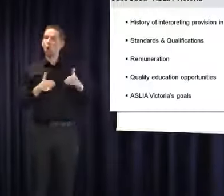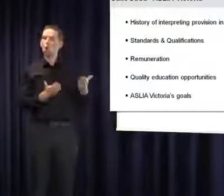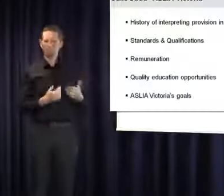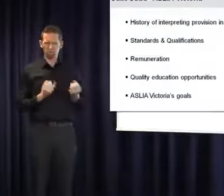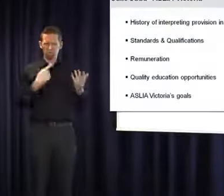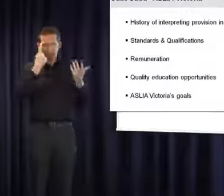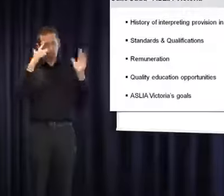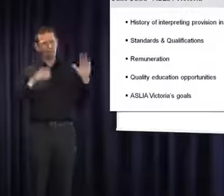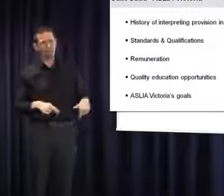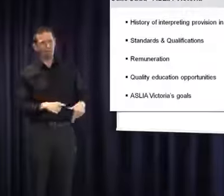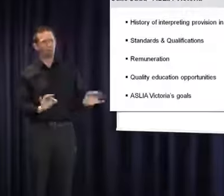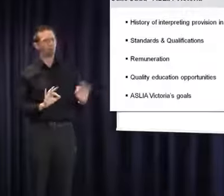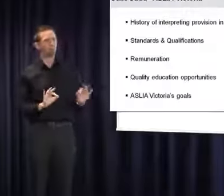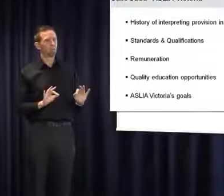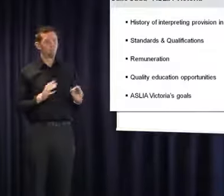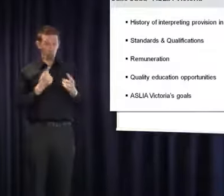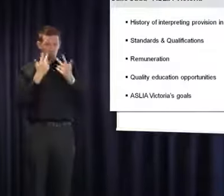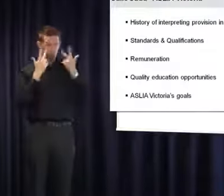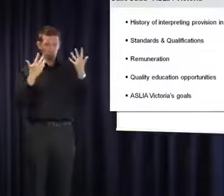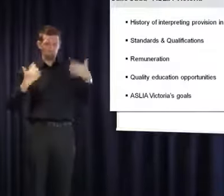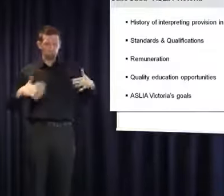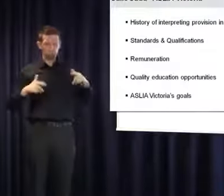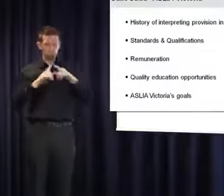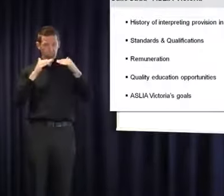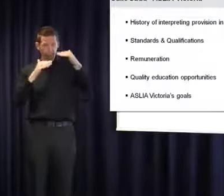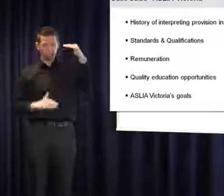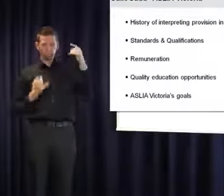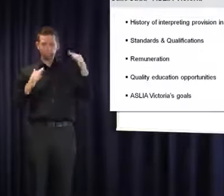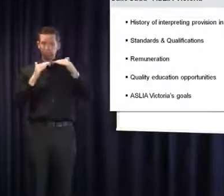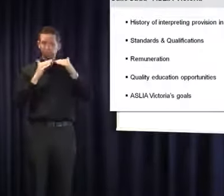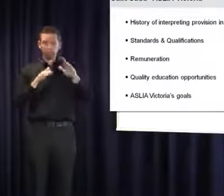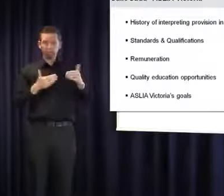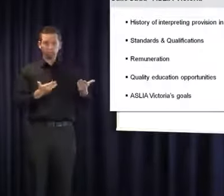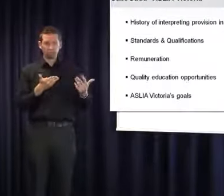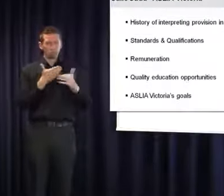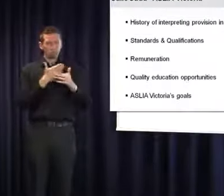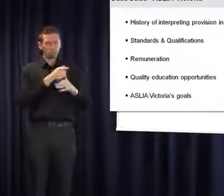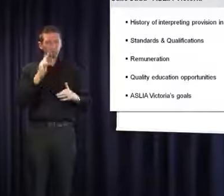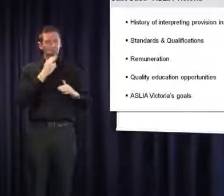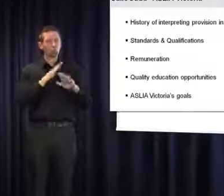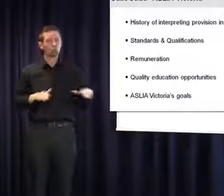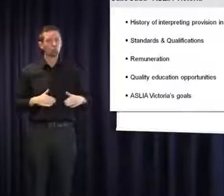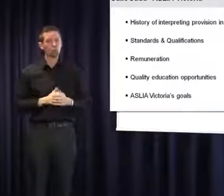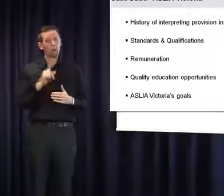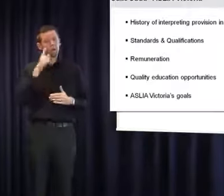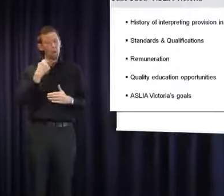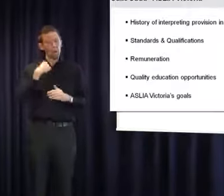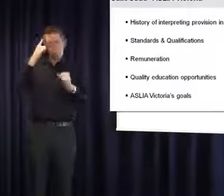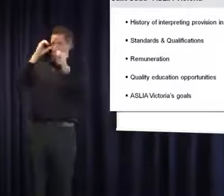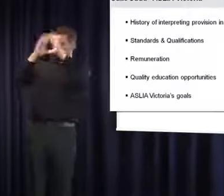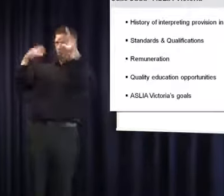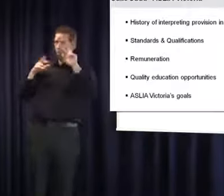system. I look forward to a future where deaf children receive a quality education in Victoria